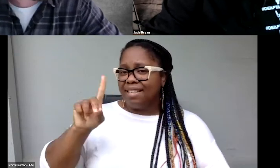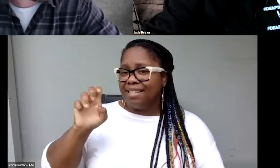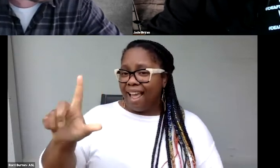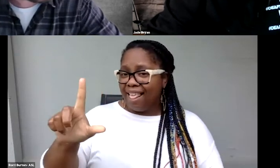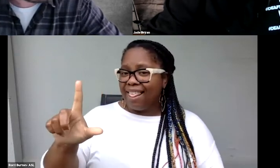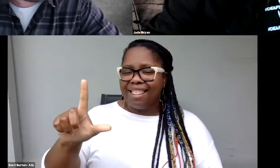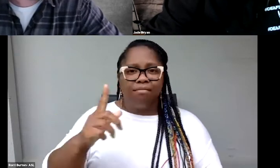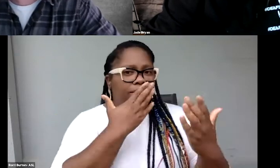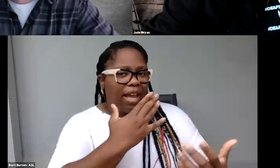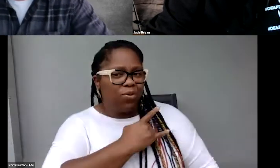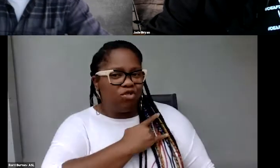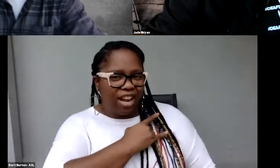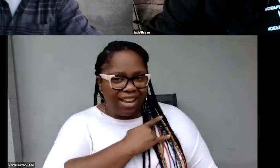So thank you, Jade.